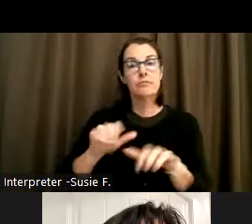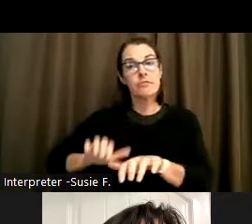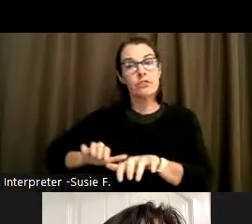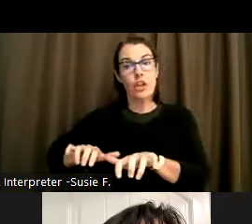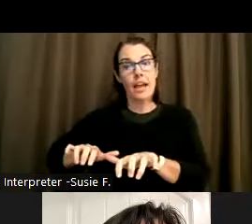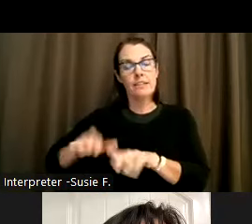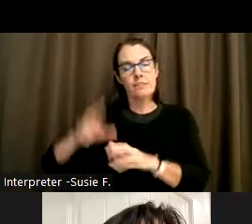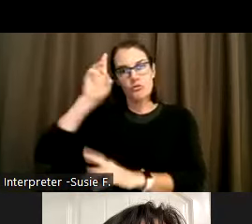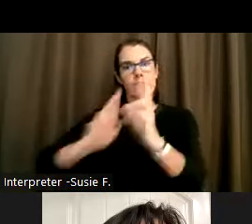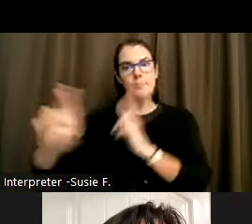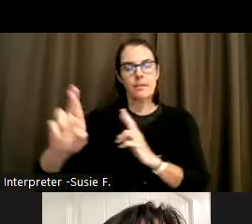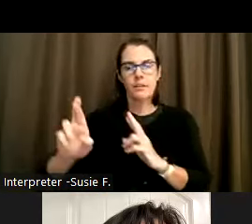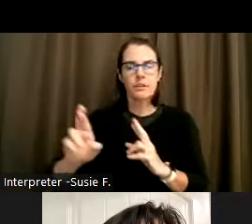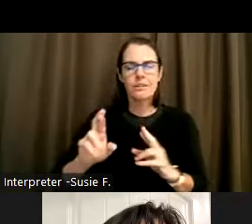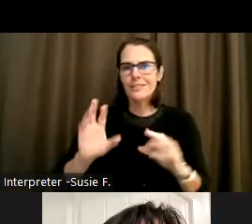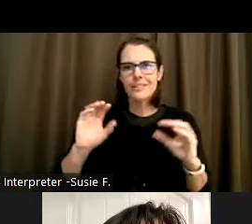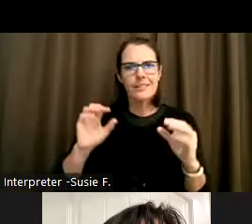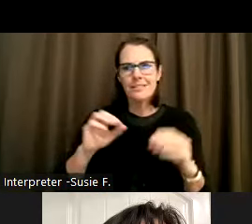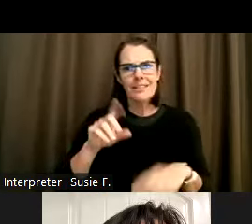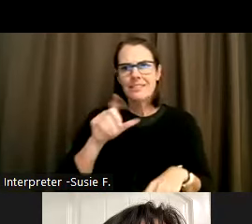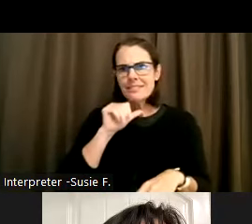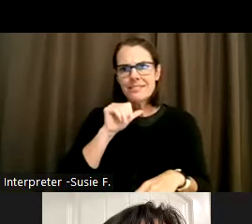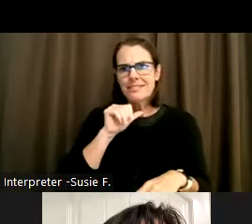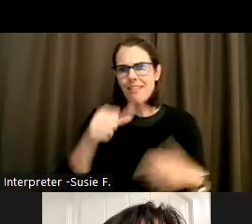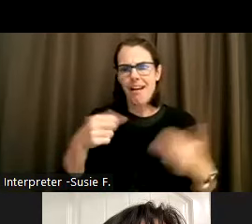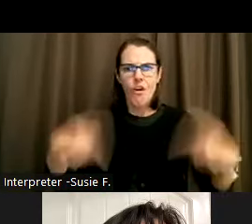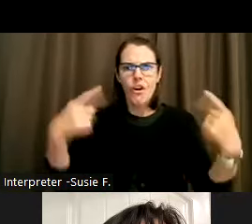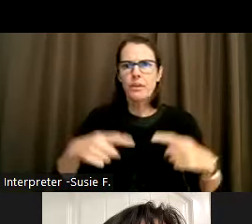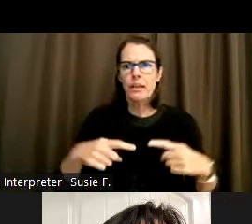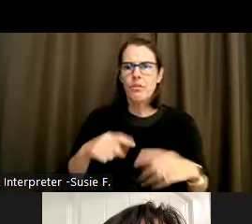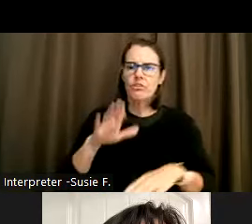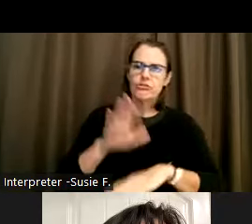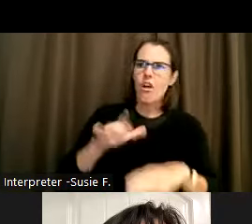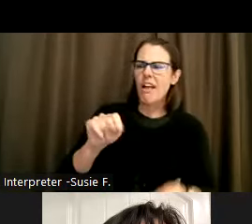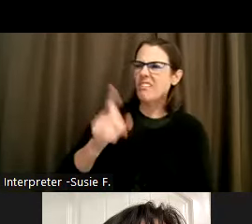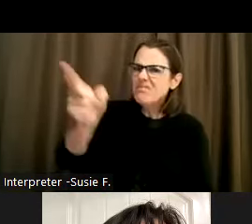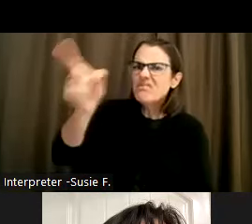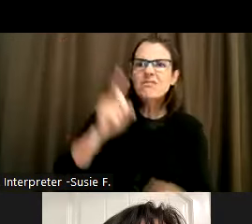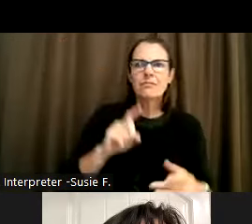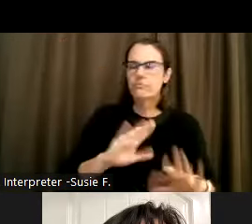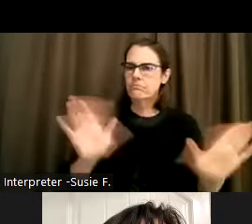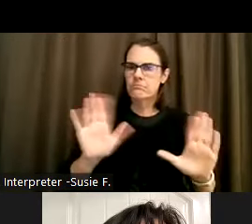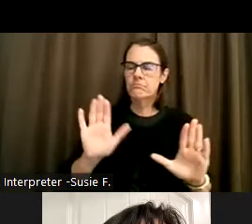call out, or to have side conversations, so please try to keep the chat on task and respectful and keep